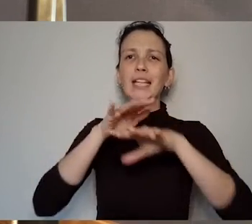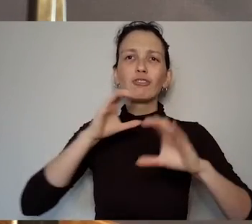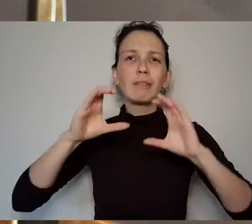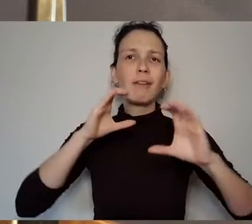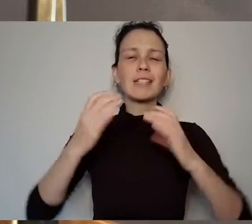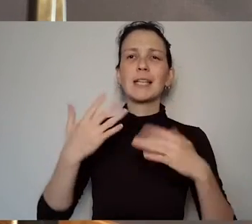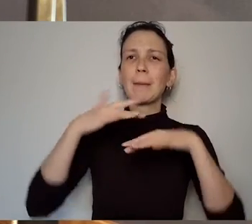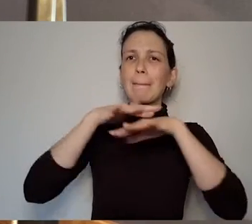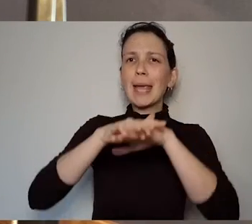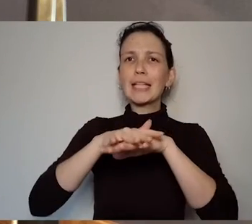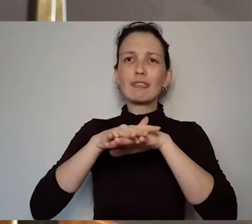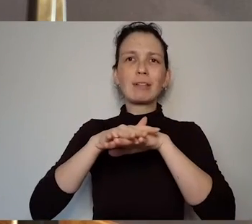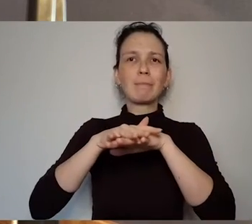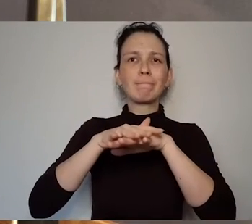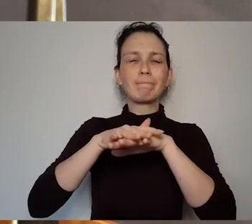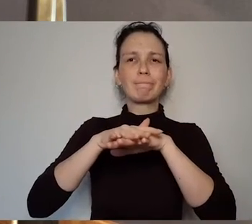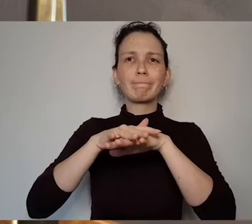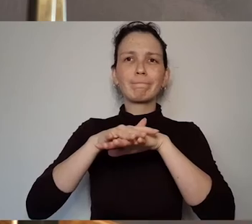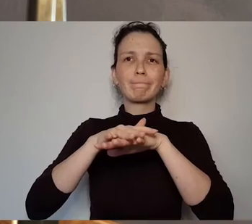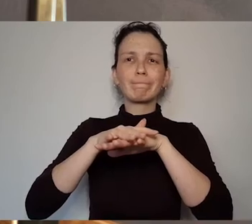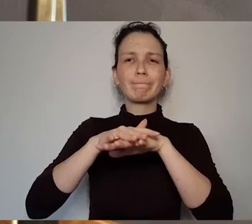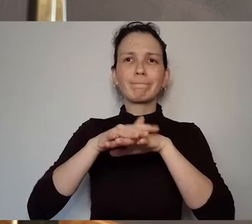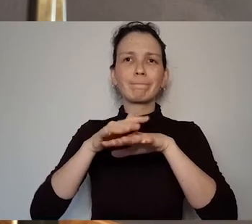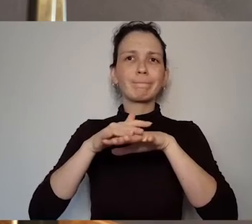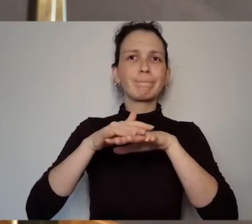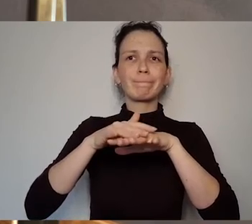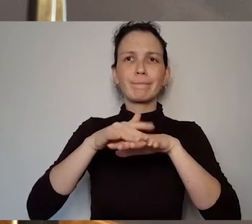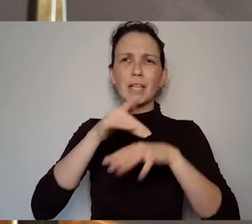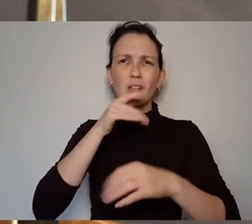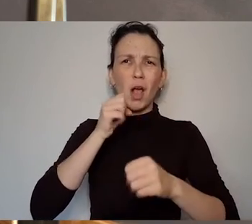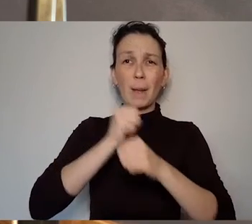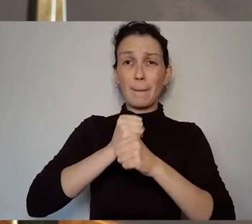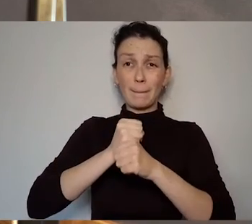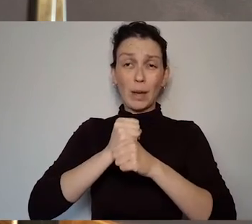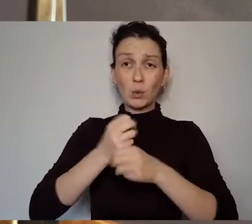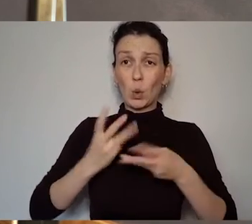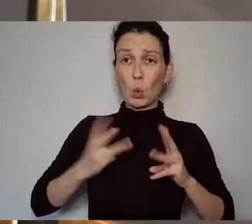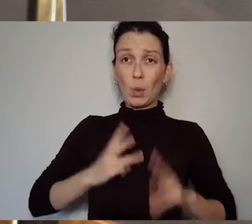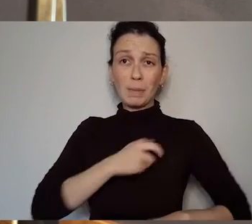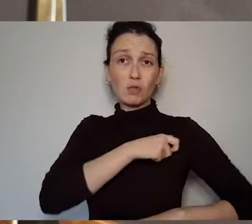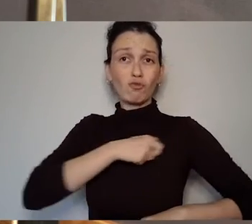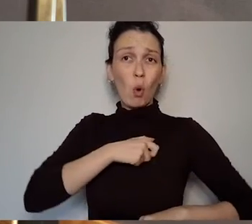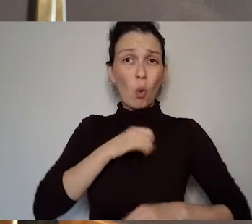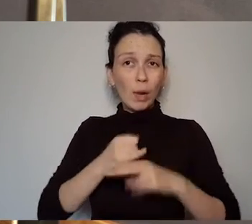role of women in society and her plays are like I suppose they're like interventions